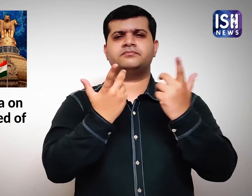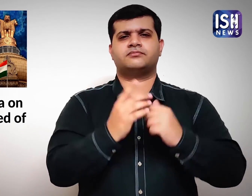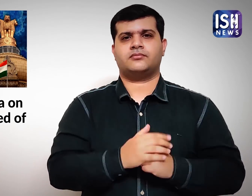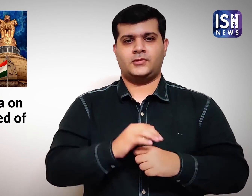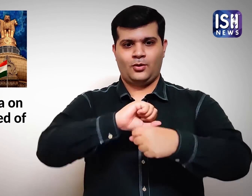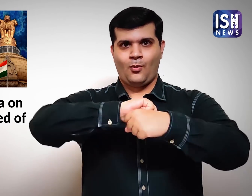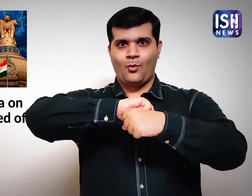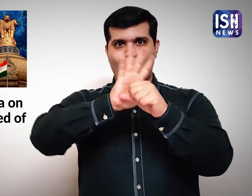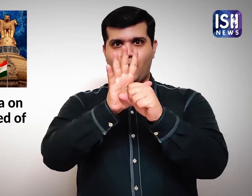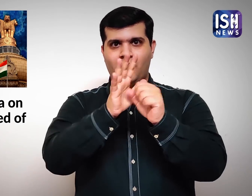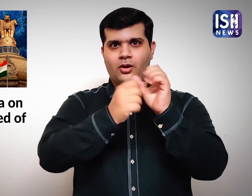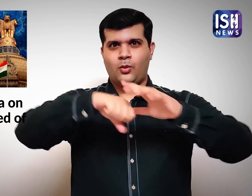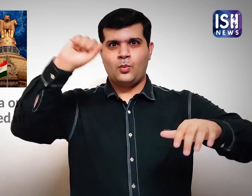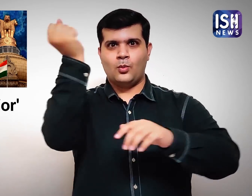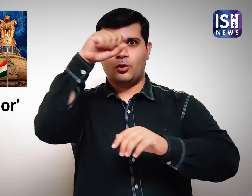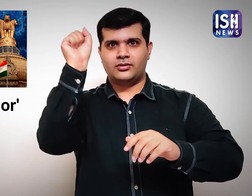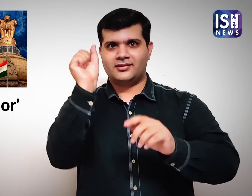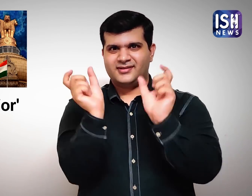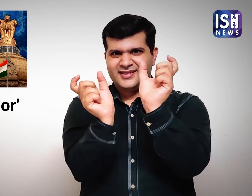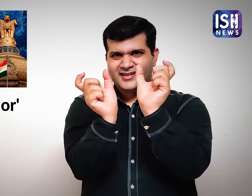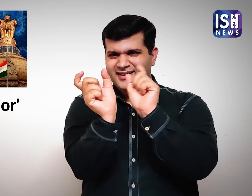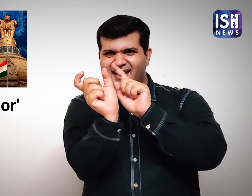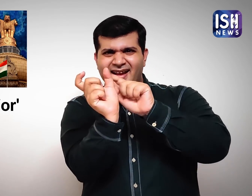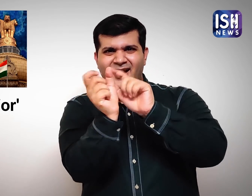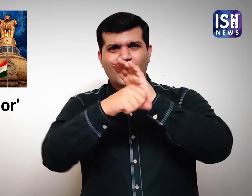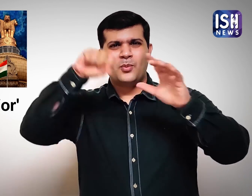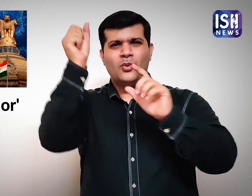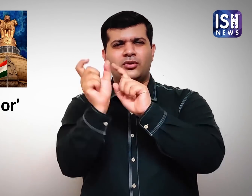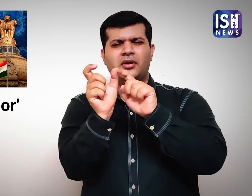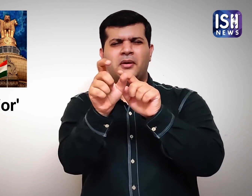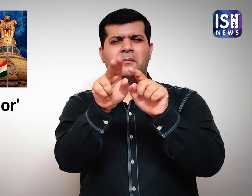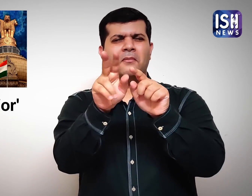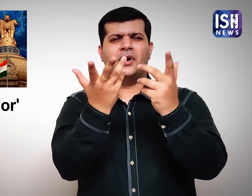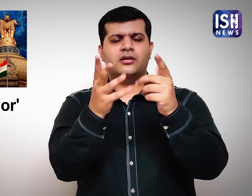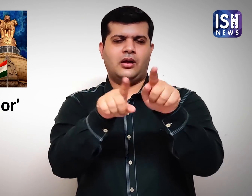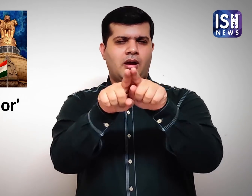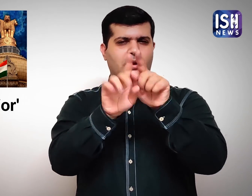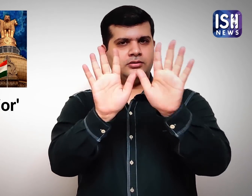Let me tell you. What is the meaning of 'Corona Warrior'.